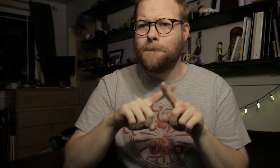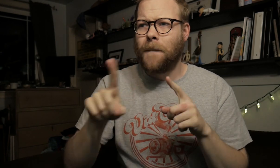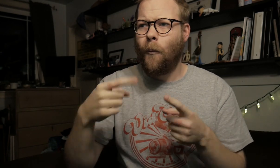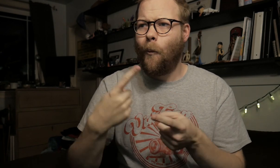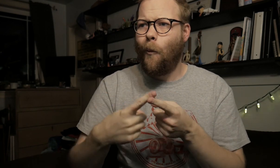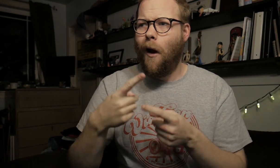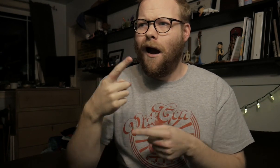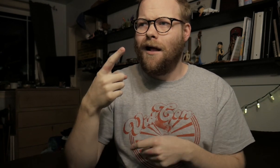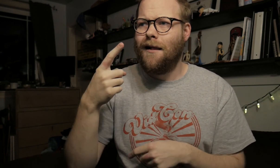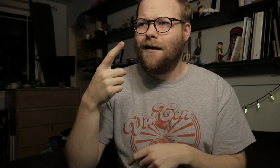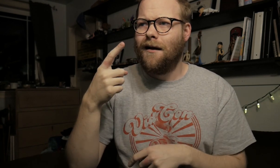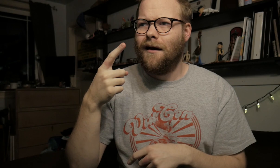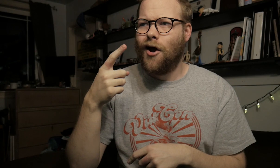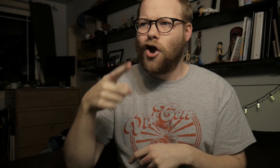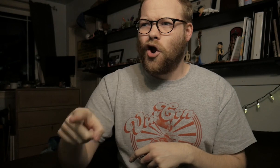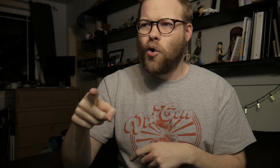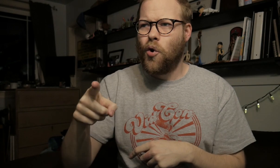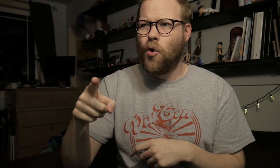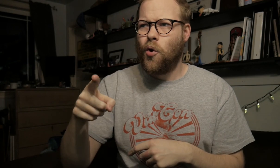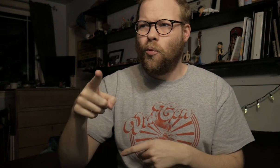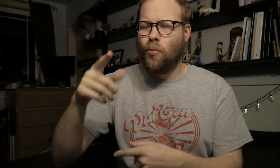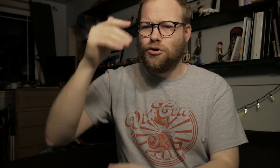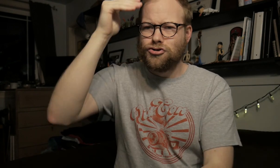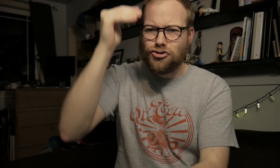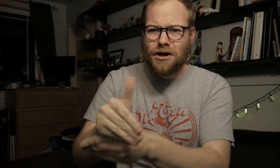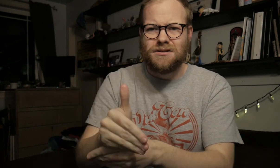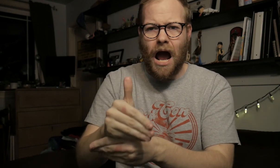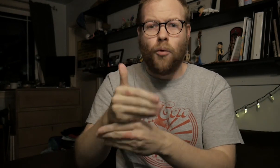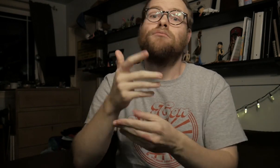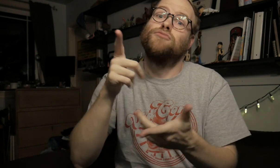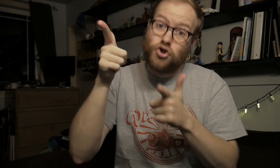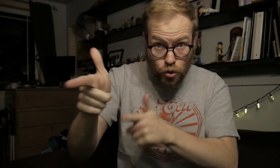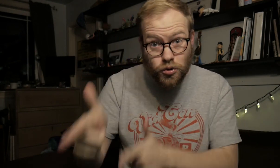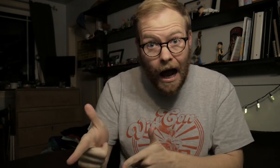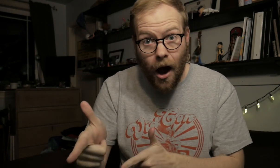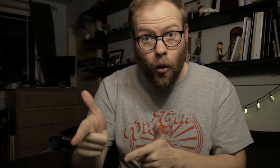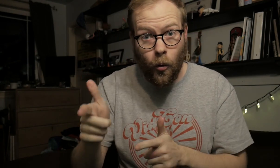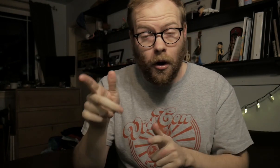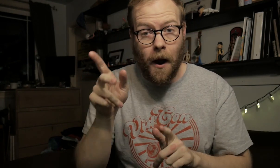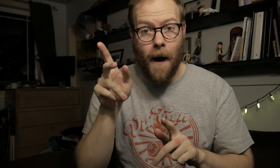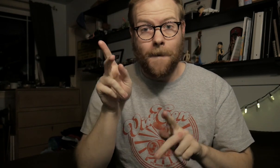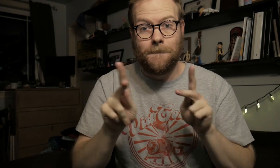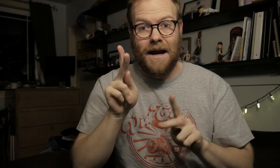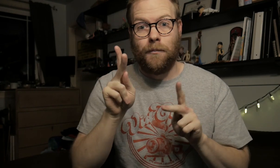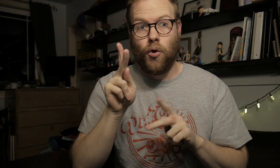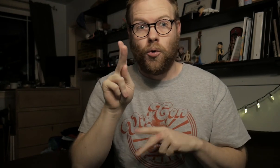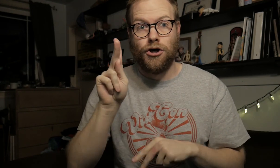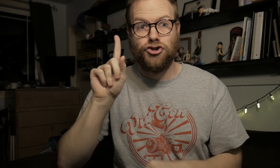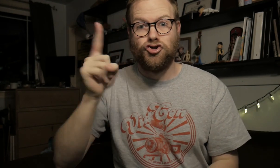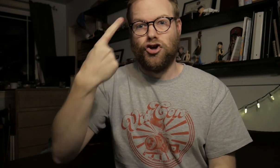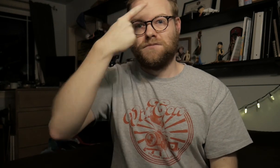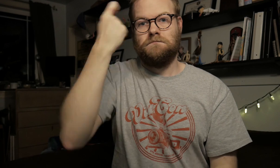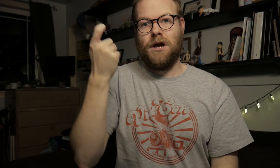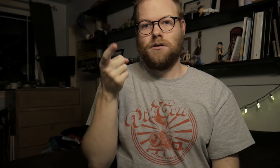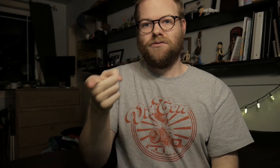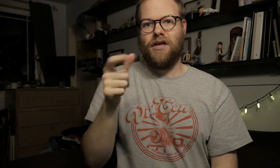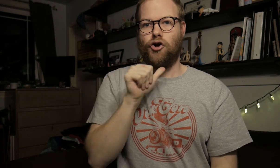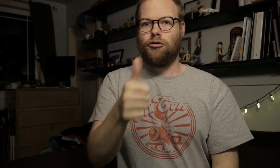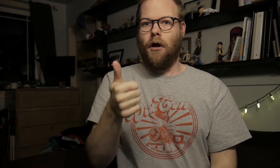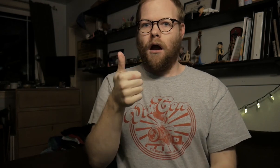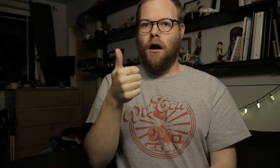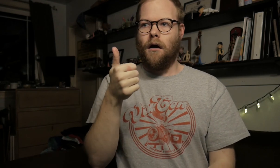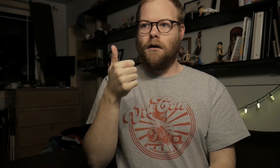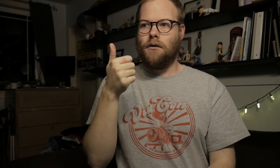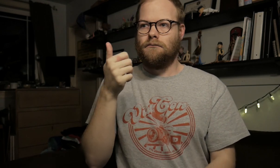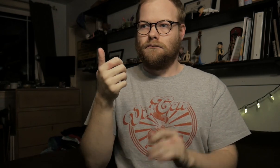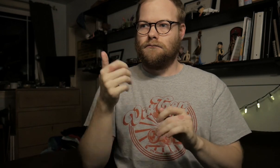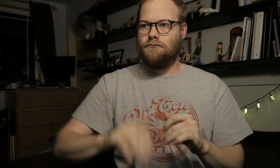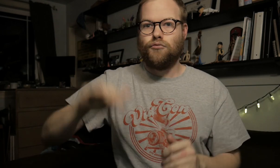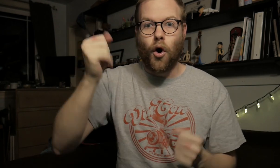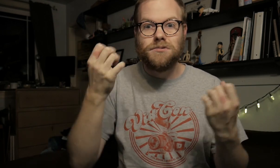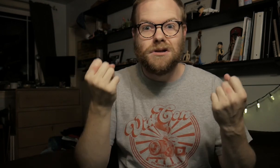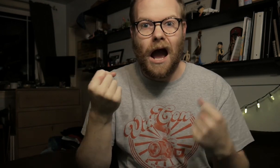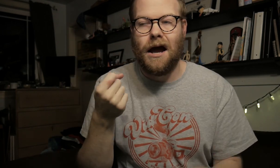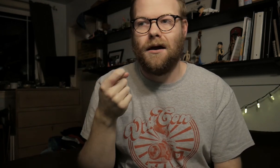But when you shut down--no, shoot down--people, just because they didn't grow up signing,